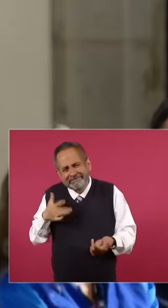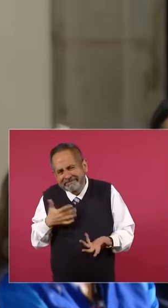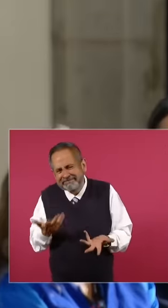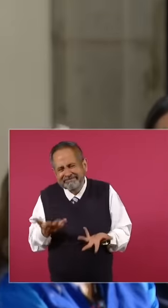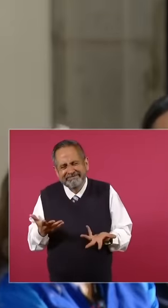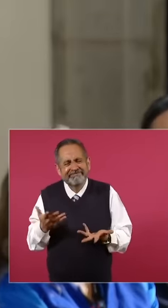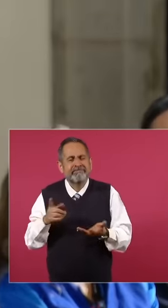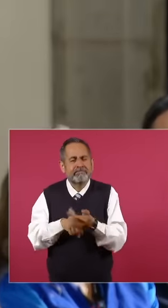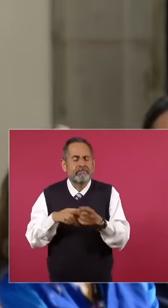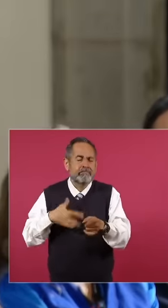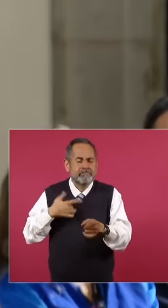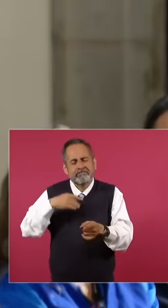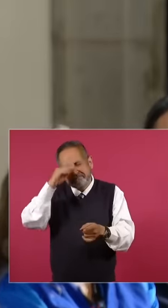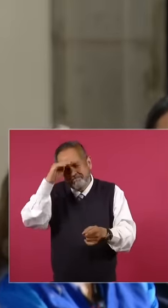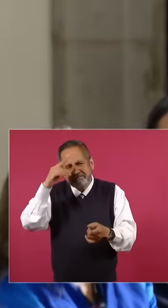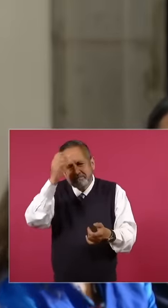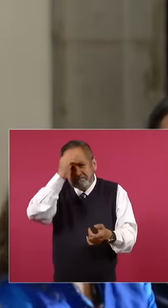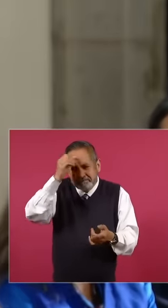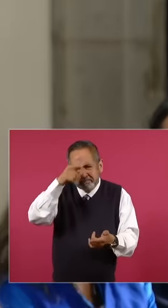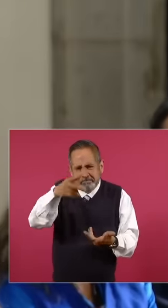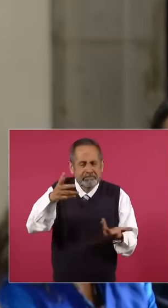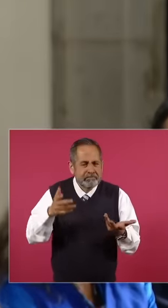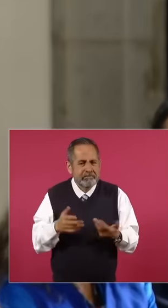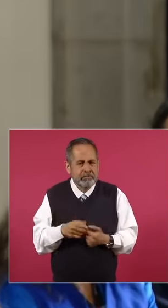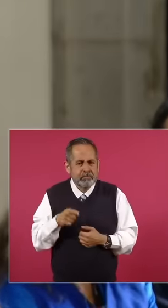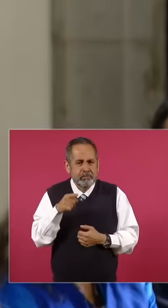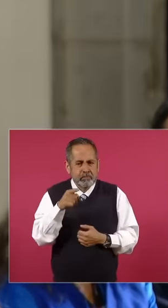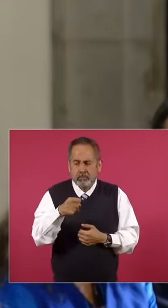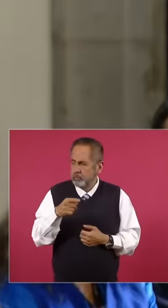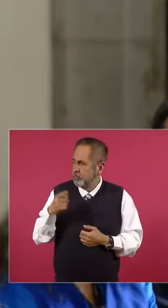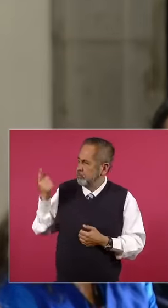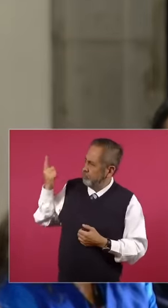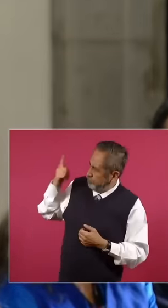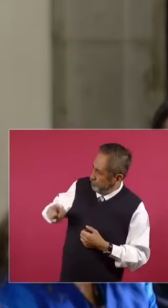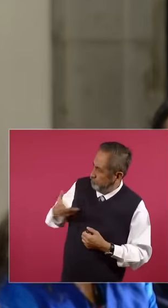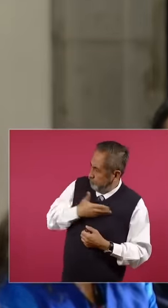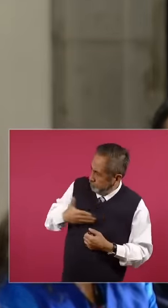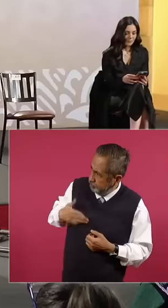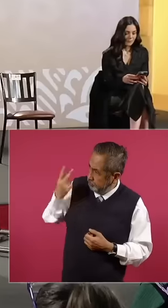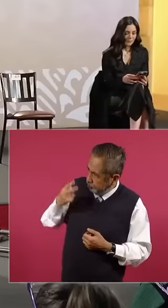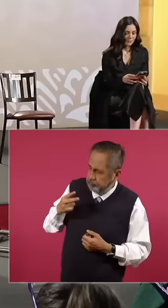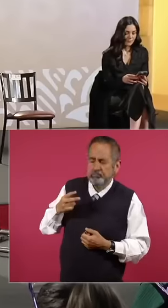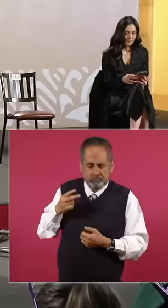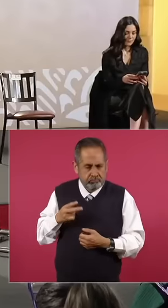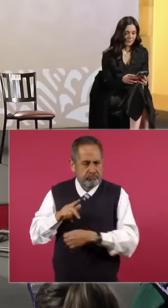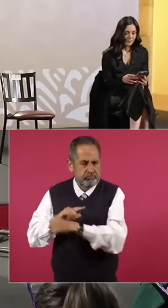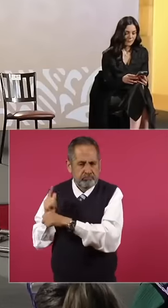does it leave in your mouth for having received instructions from the President of Mexico Andrés Manuel